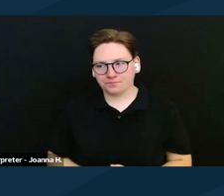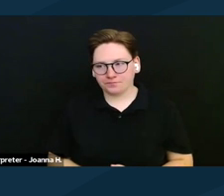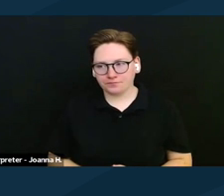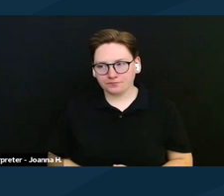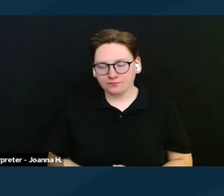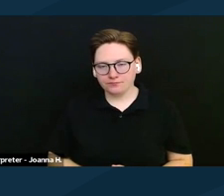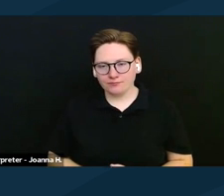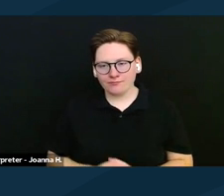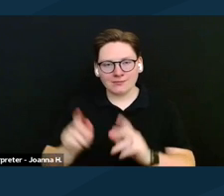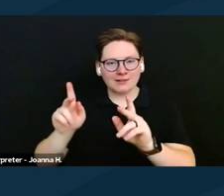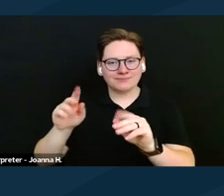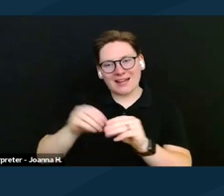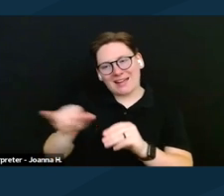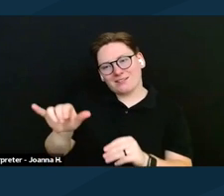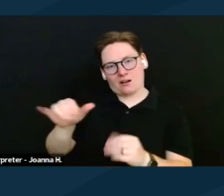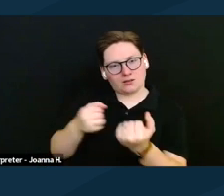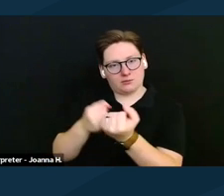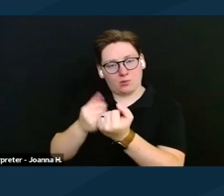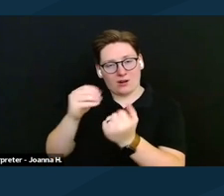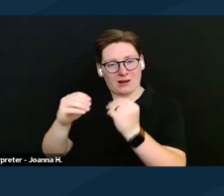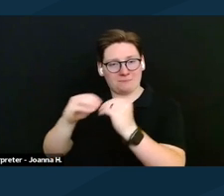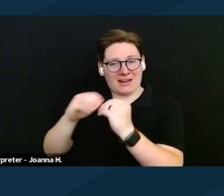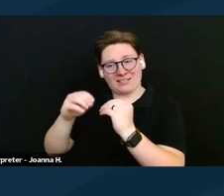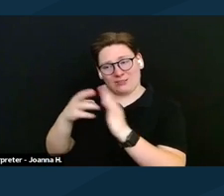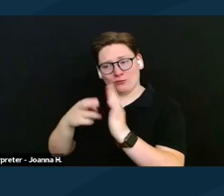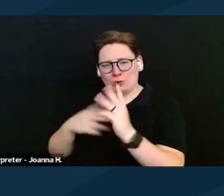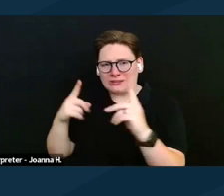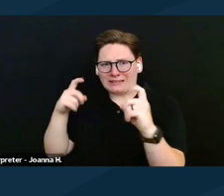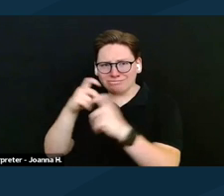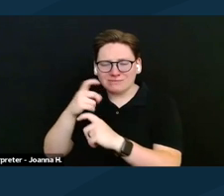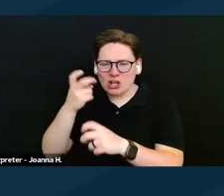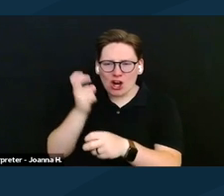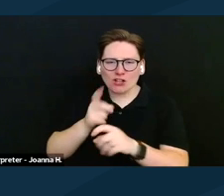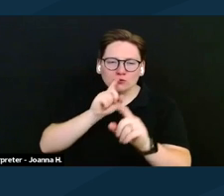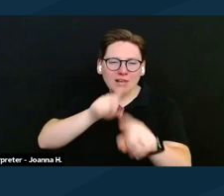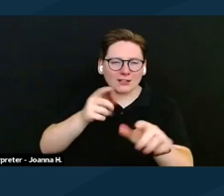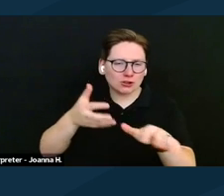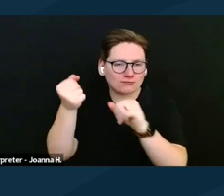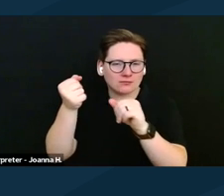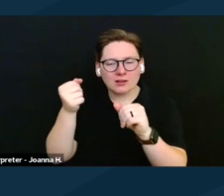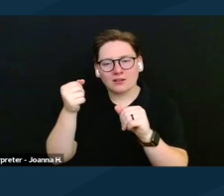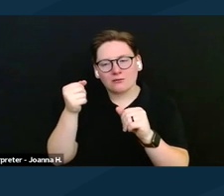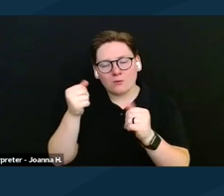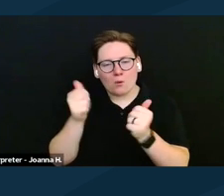are so complicated, I can't really give a very short answer to that, especially not without knowing more